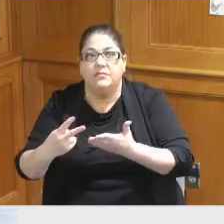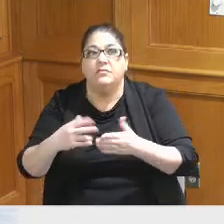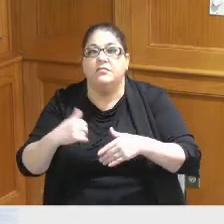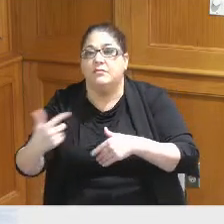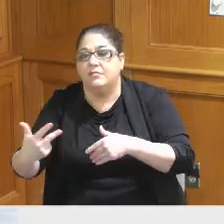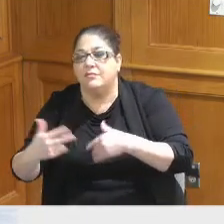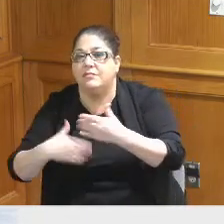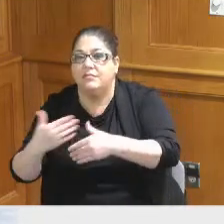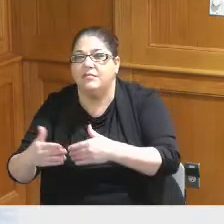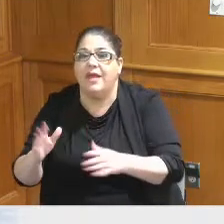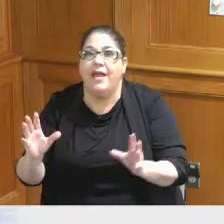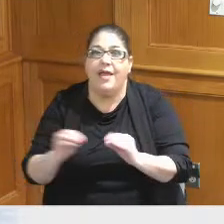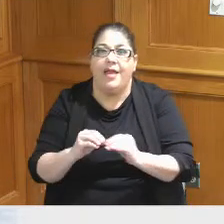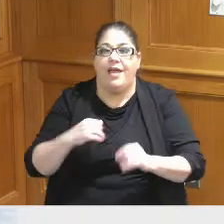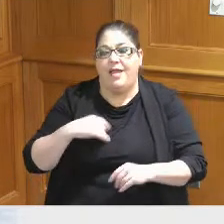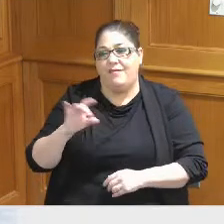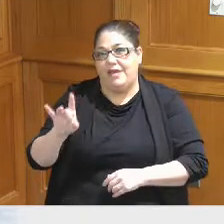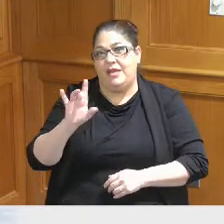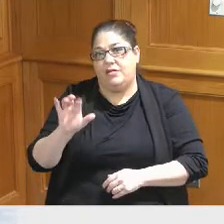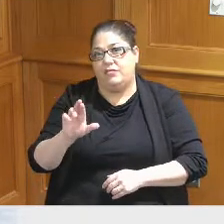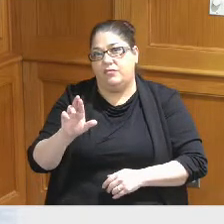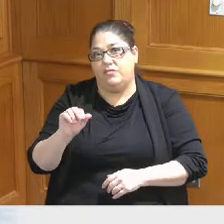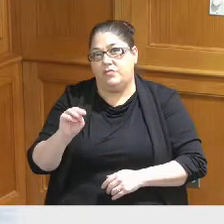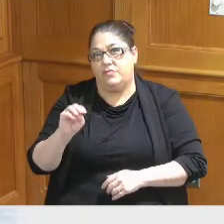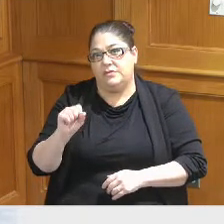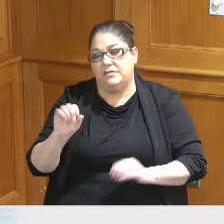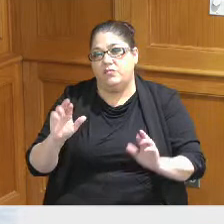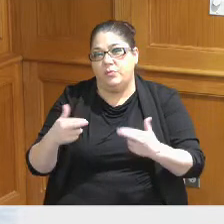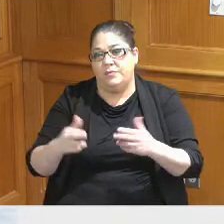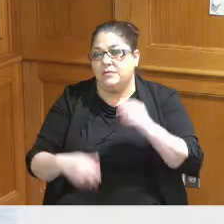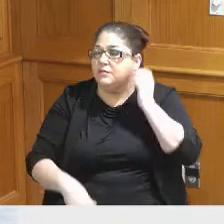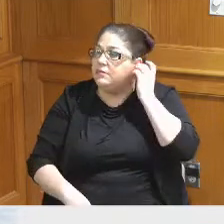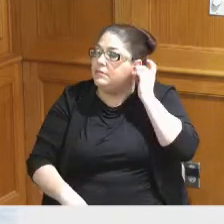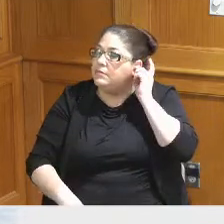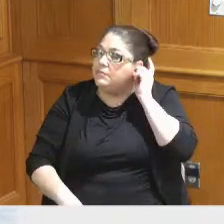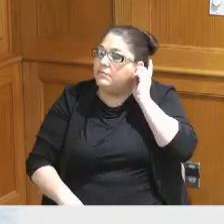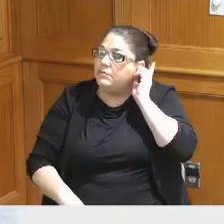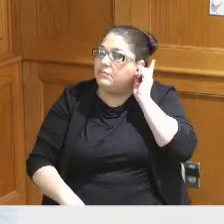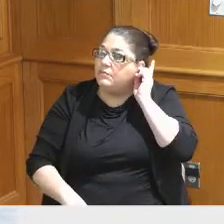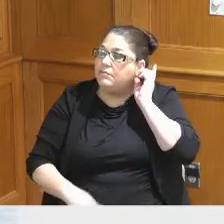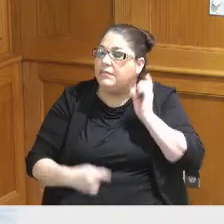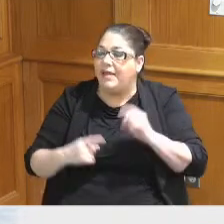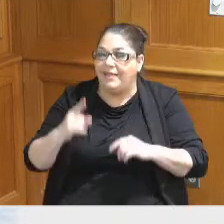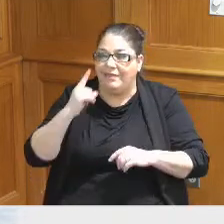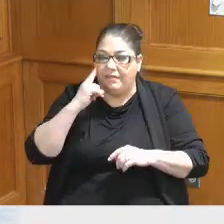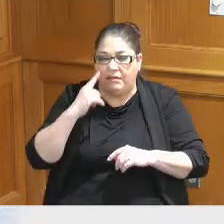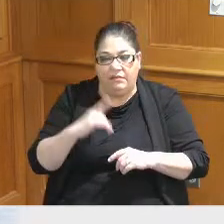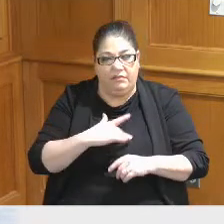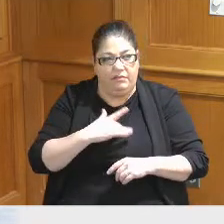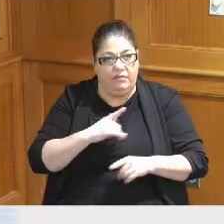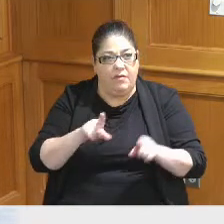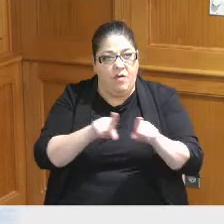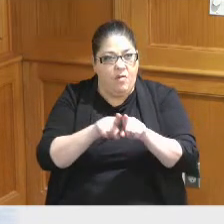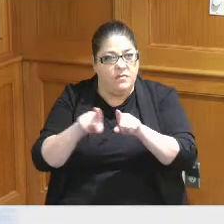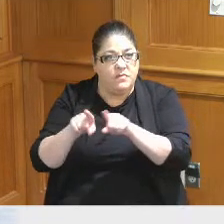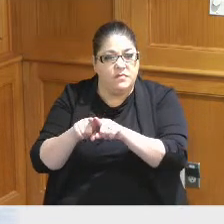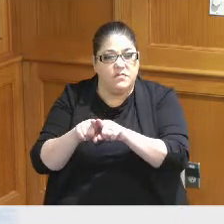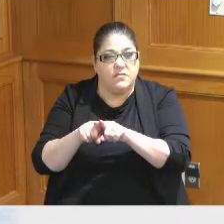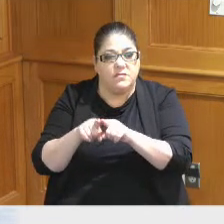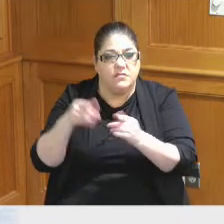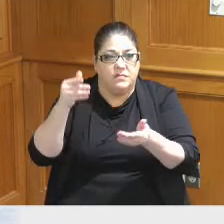around 800 rooms I believe and Steve can correct me on this but I believe they also may have done